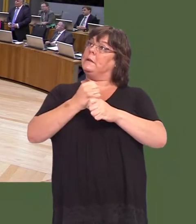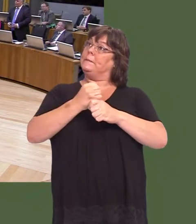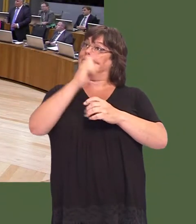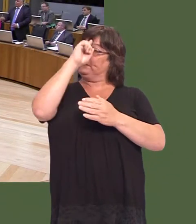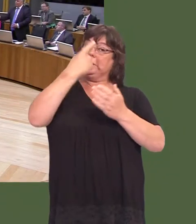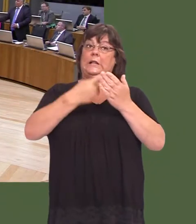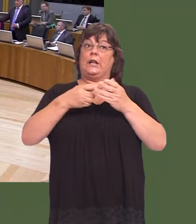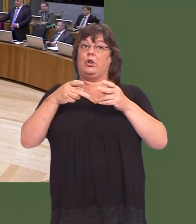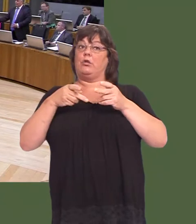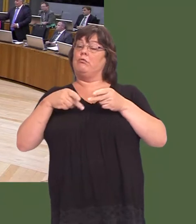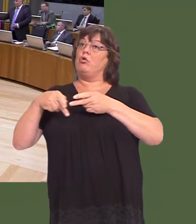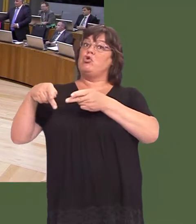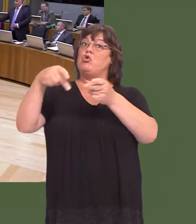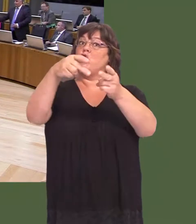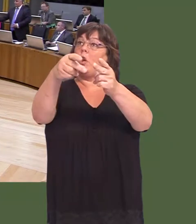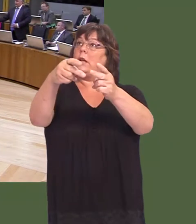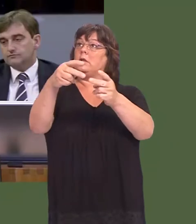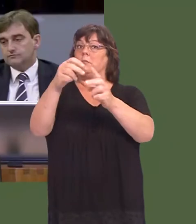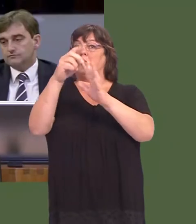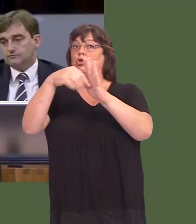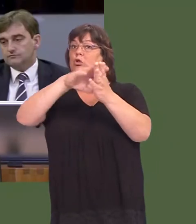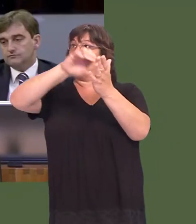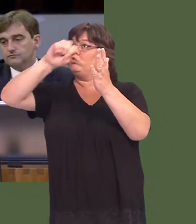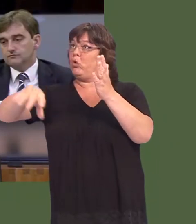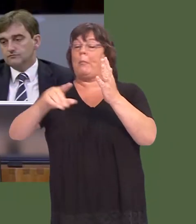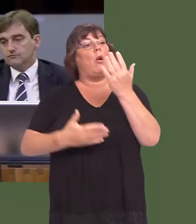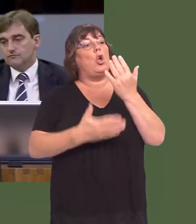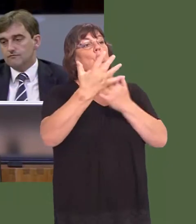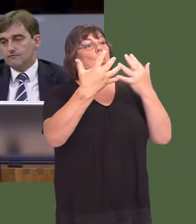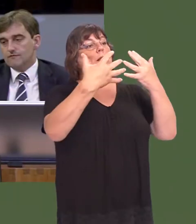table of this £100 million over 10 years and the opportunity to open up the door for